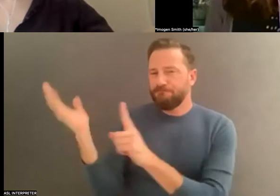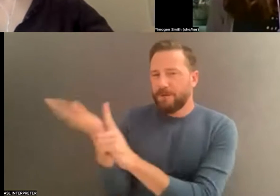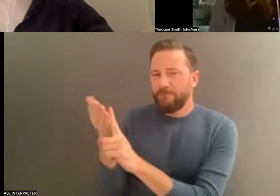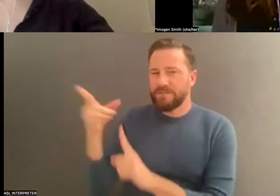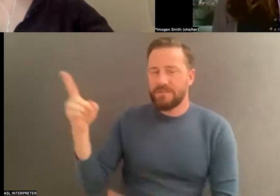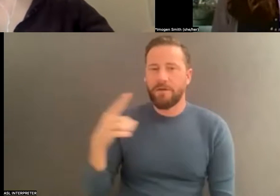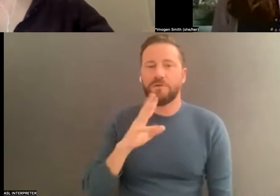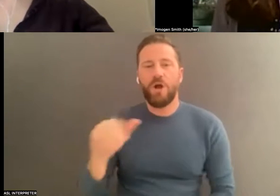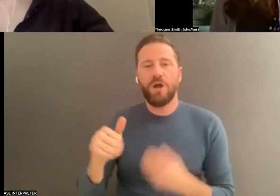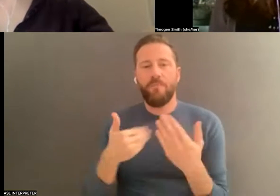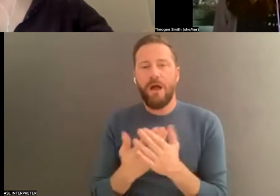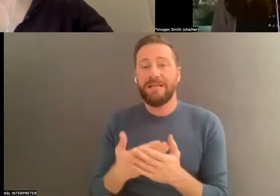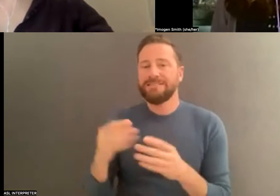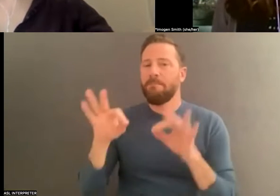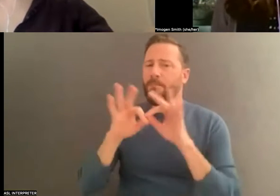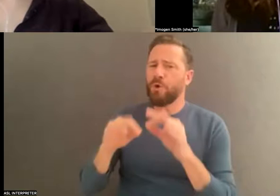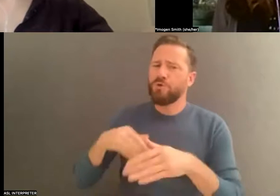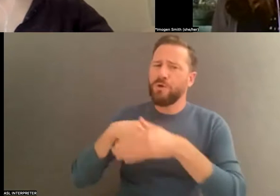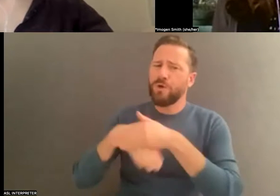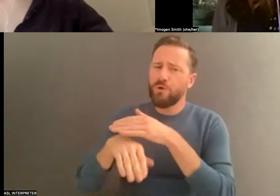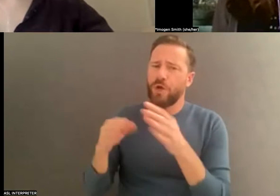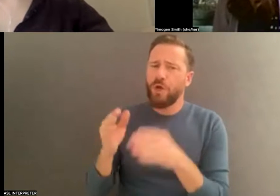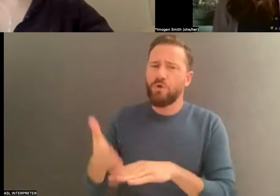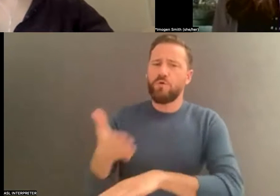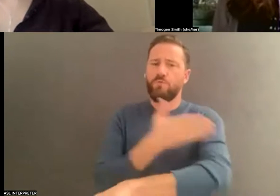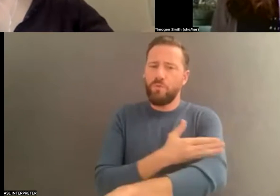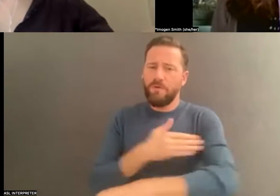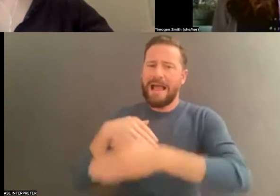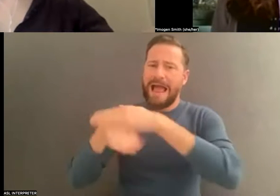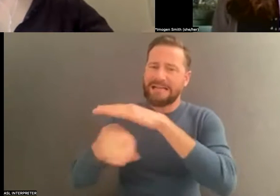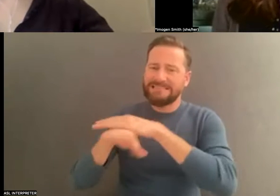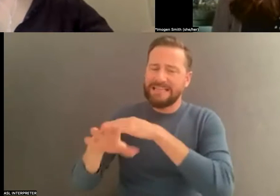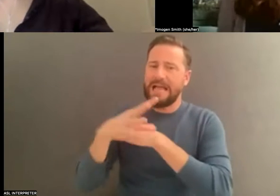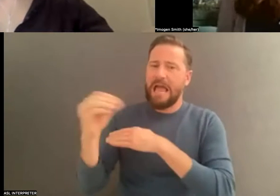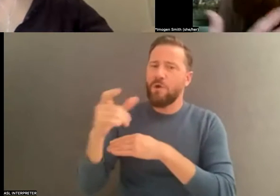will be able to access these materials once